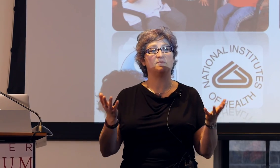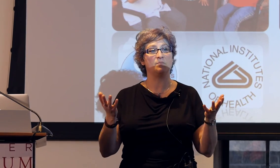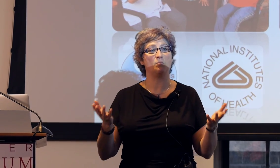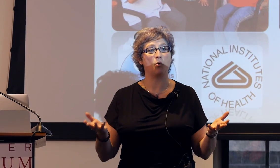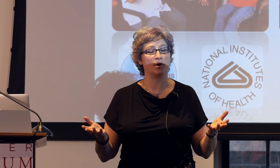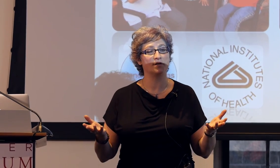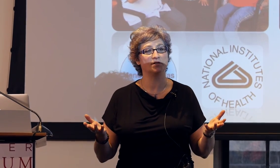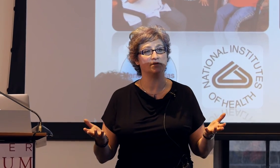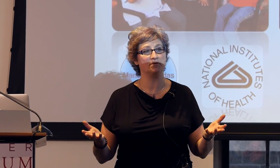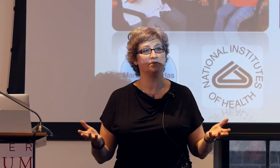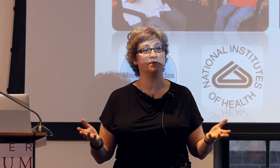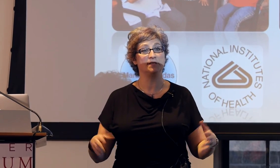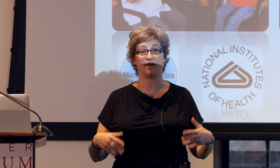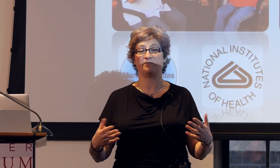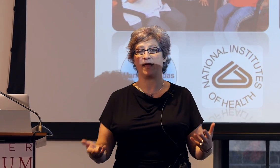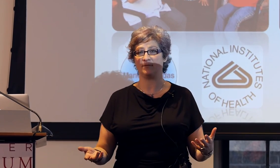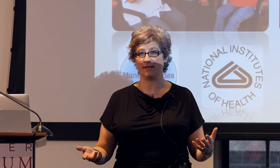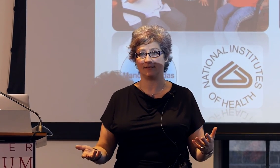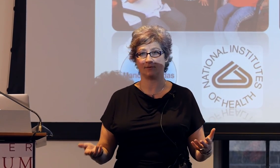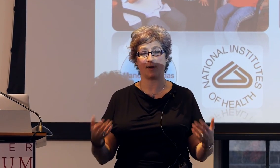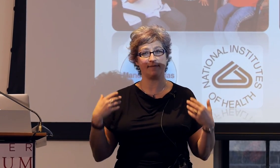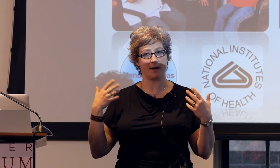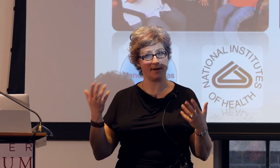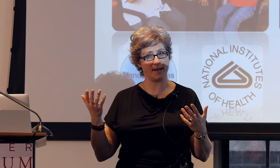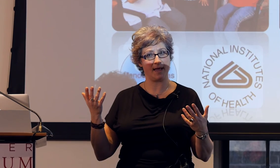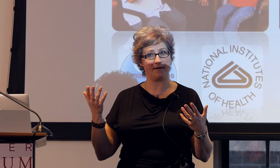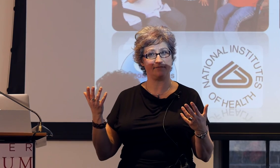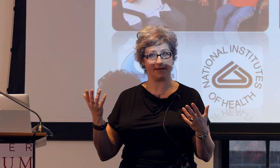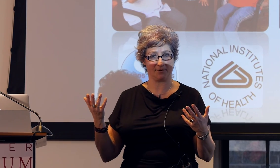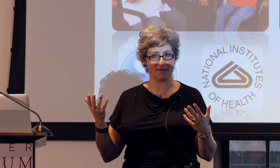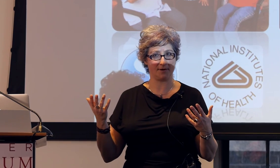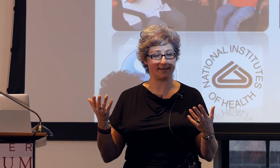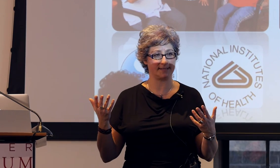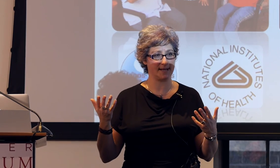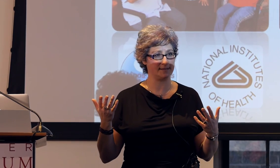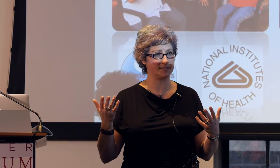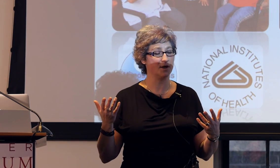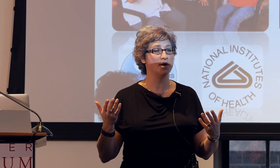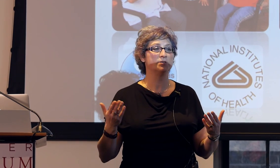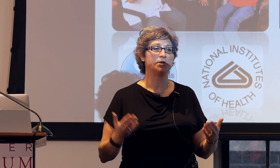deaf people born to deaf families, the way that we have here in the United States,